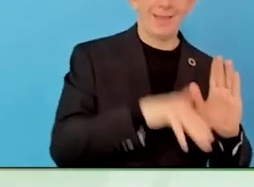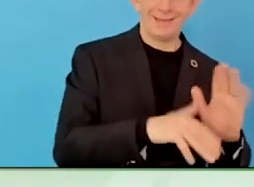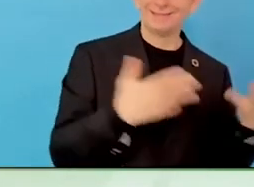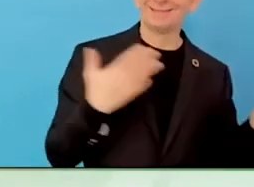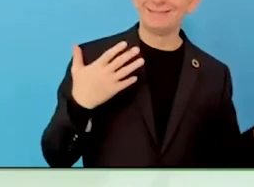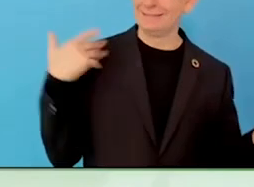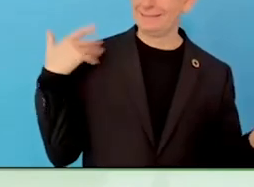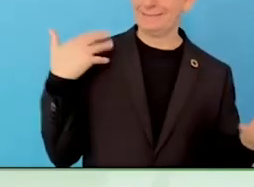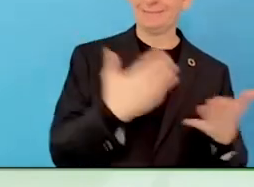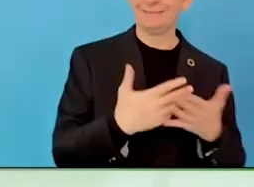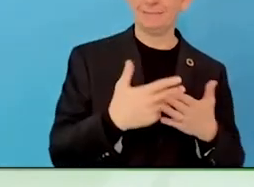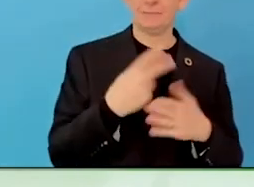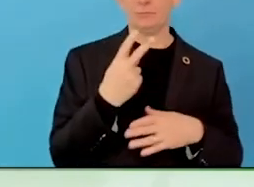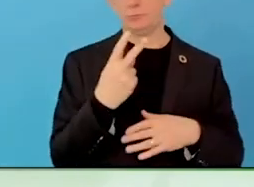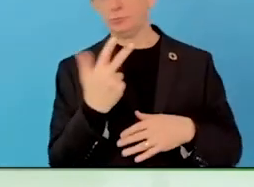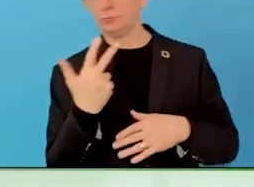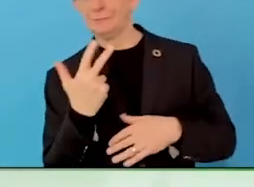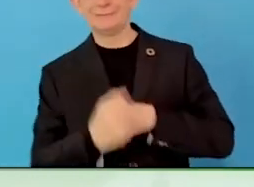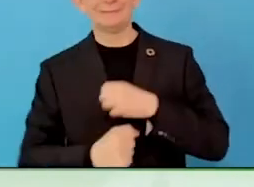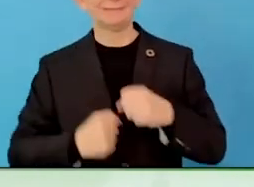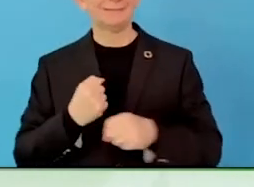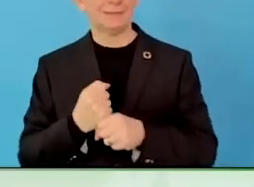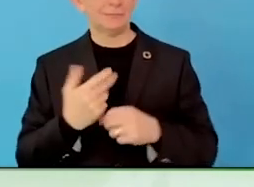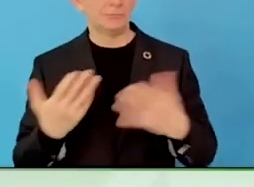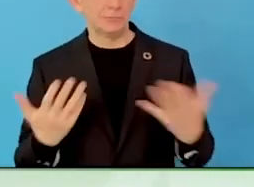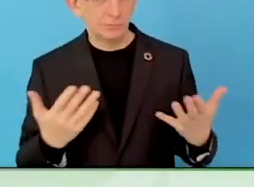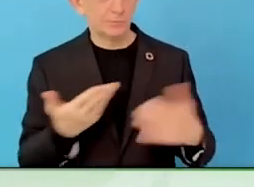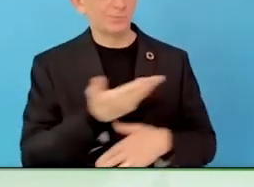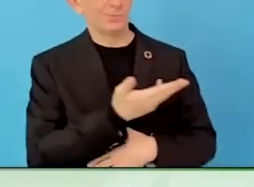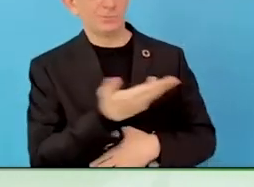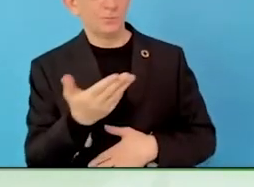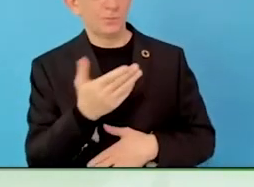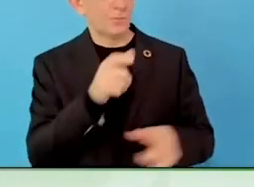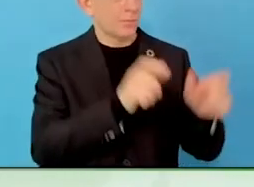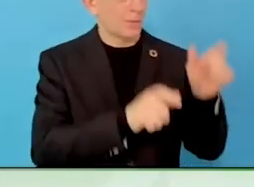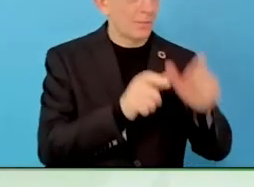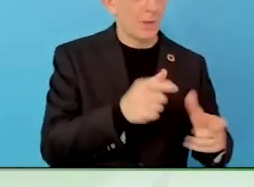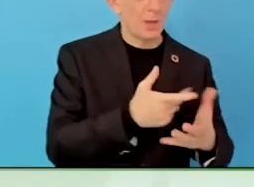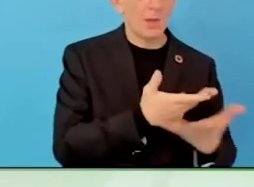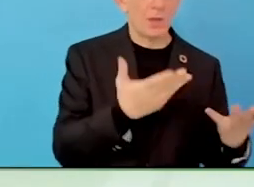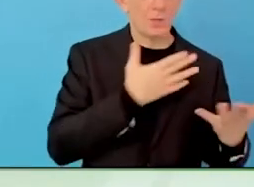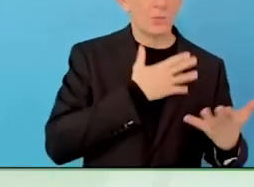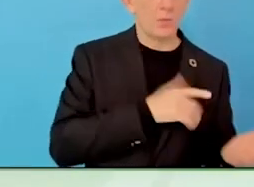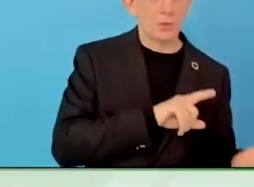programs funded to help people prepare and look for work over the last 20 years.